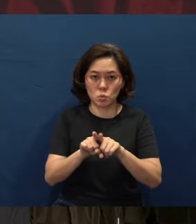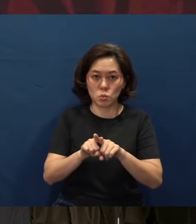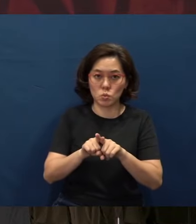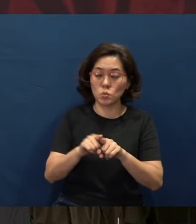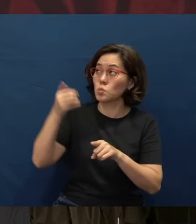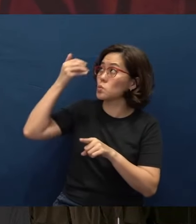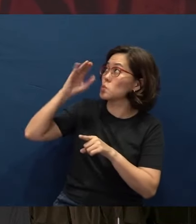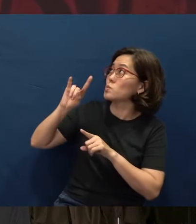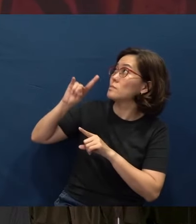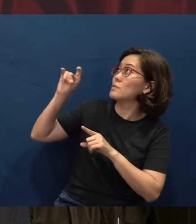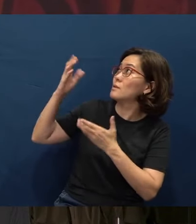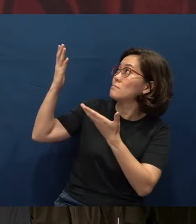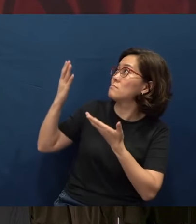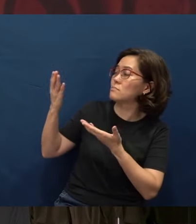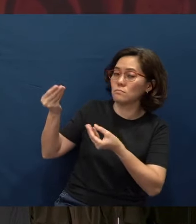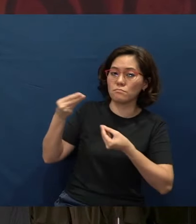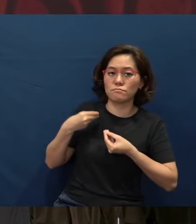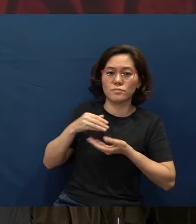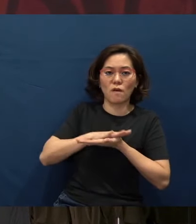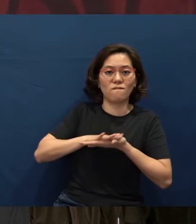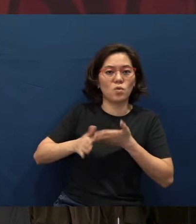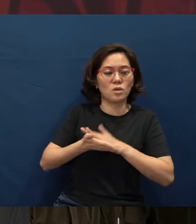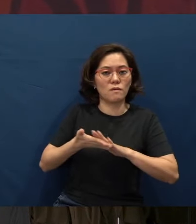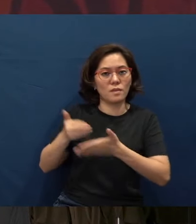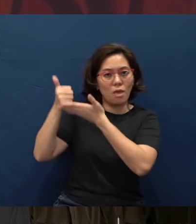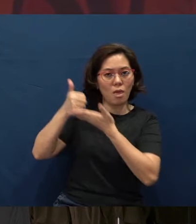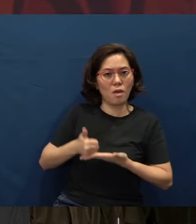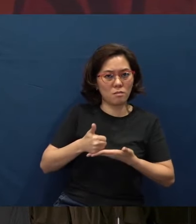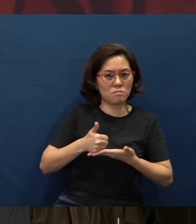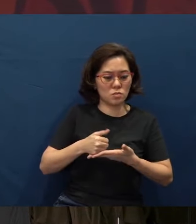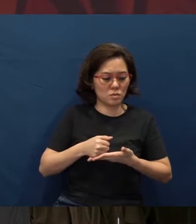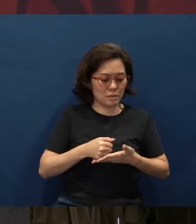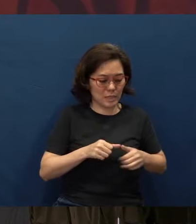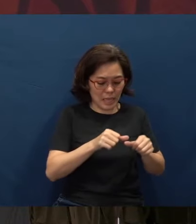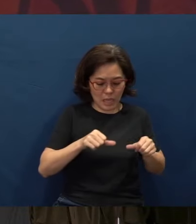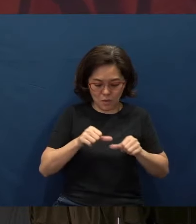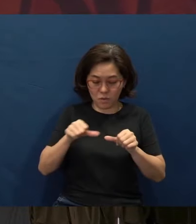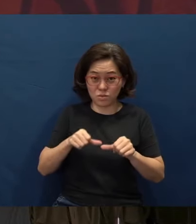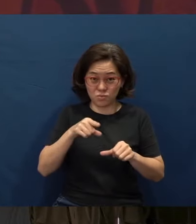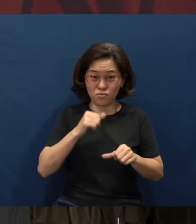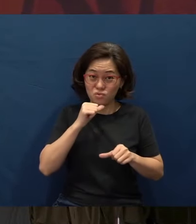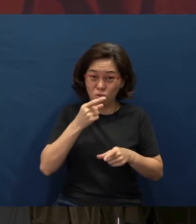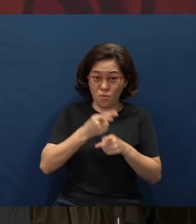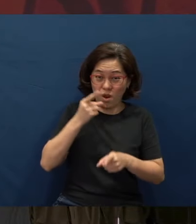for His forgiveness and help in areas that you have not been right with Him. Would you do that now?